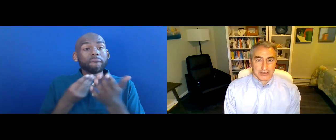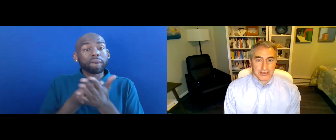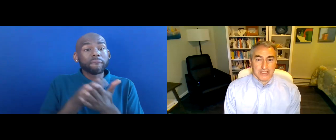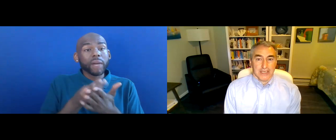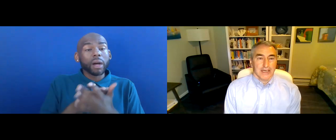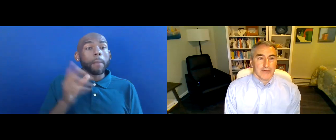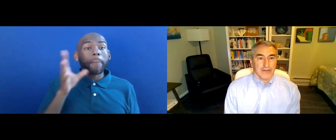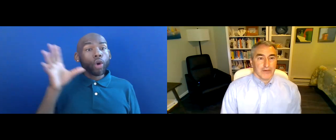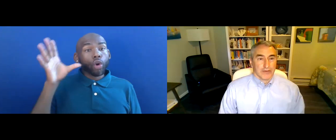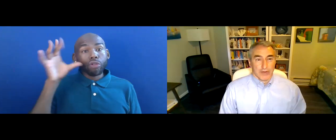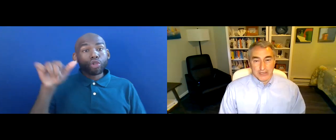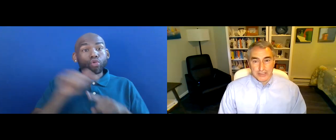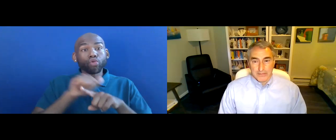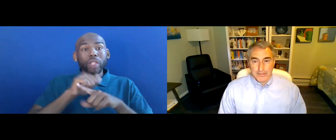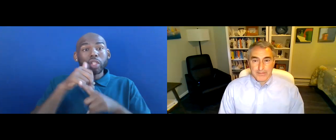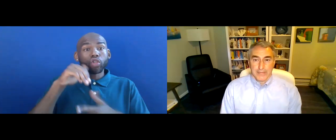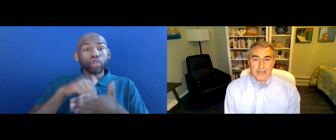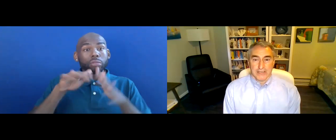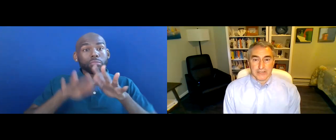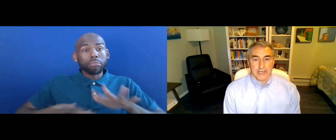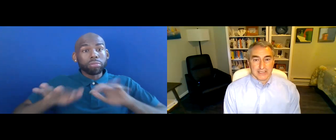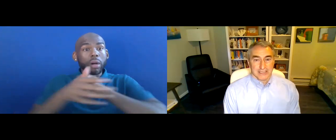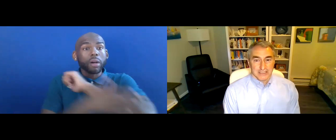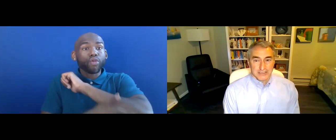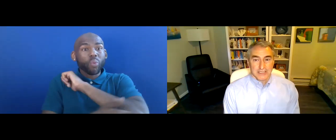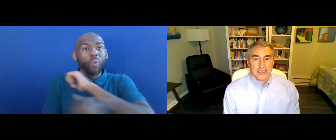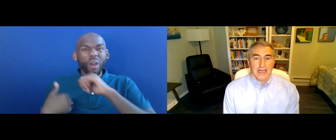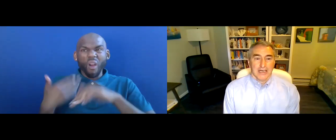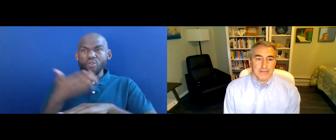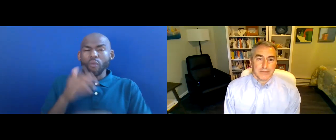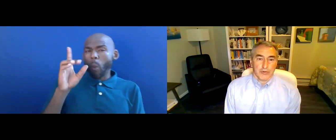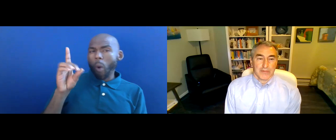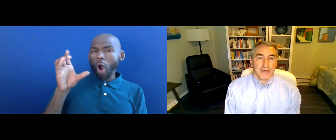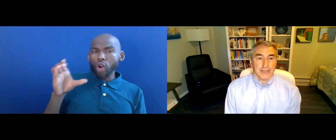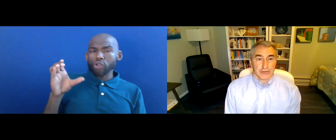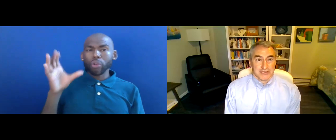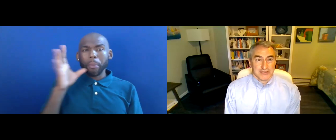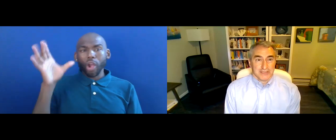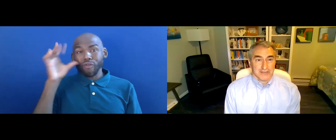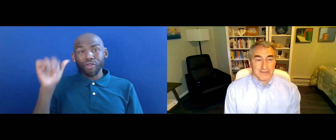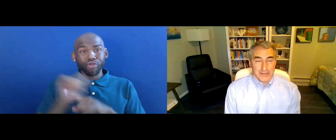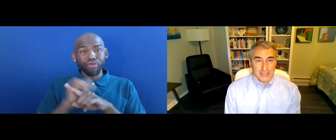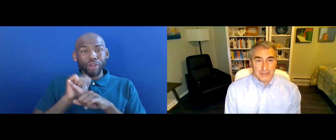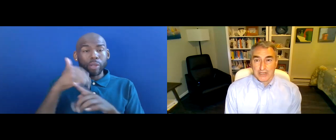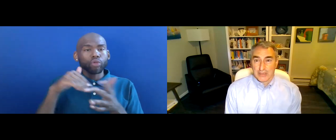THE COUNTRY, WE HAVE OVER 100 TRAINING CENTERS THAT CAN PROVIDE RESOURCES TO FAMILIES REGARDING